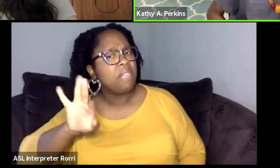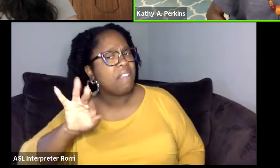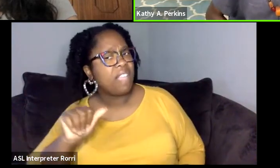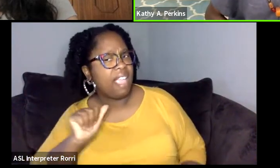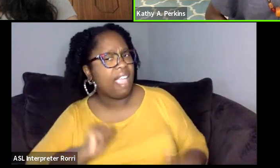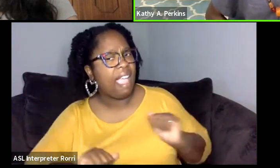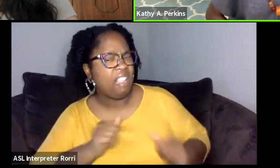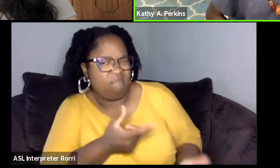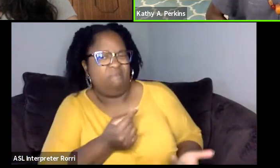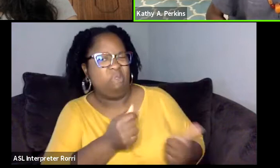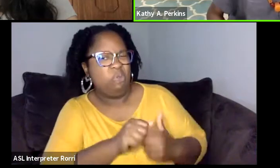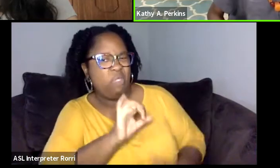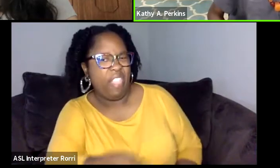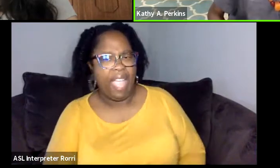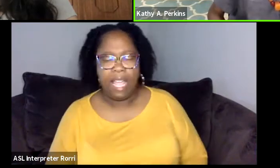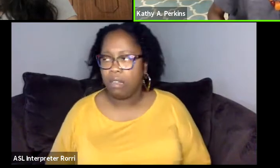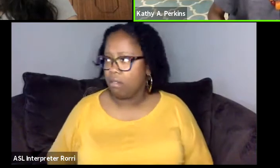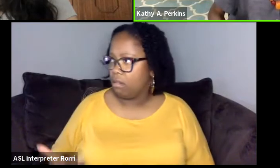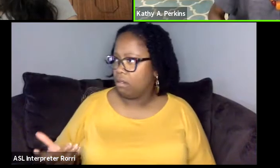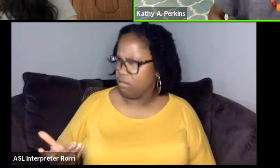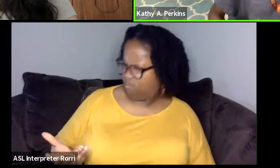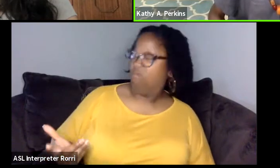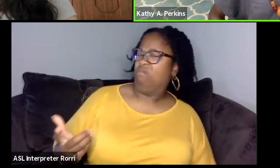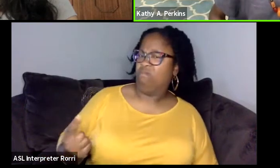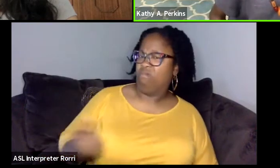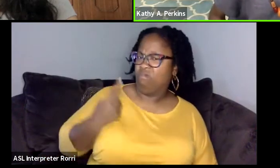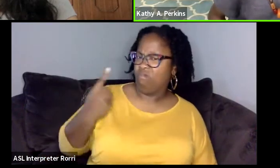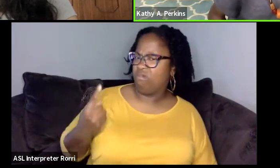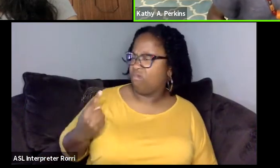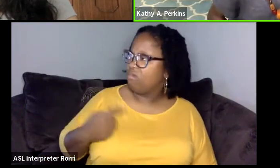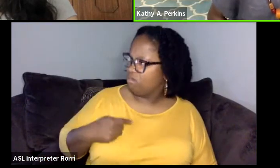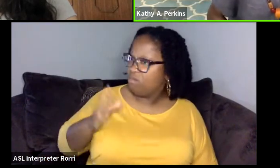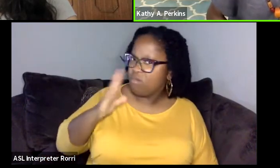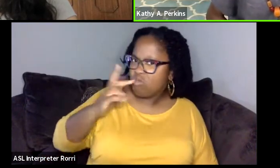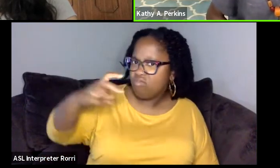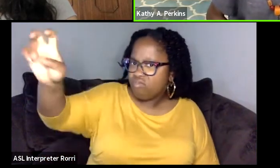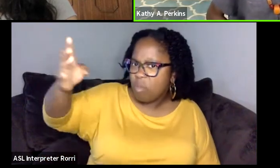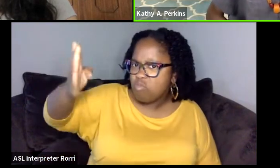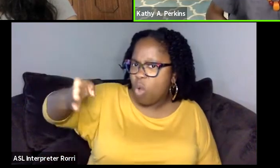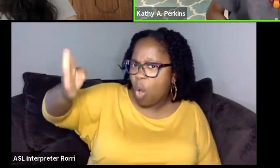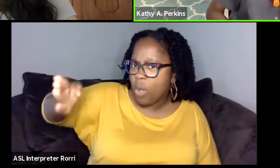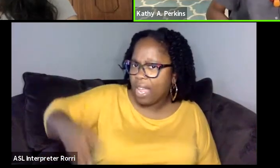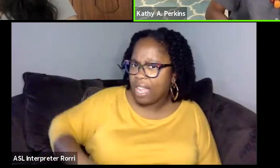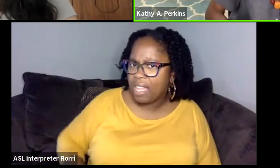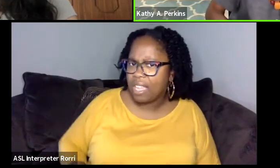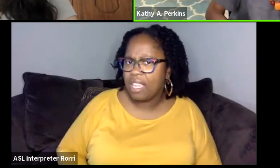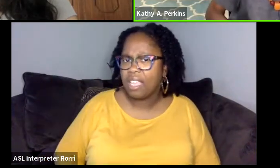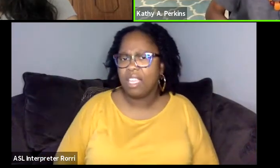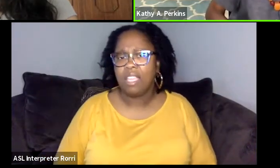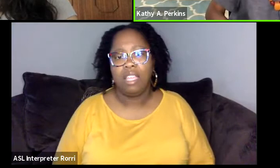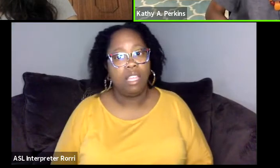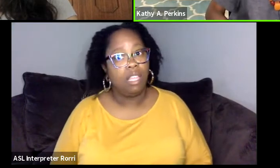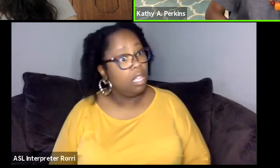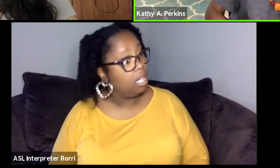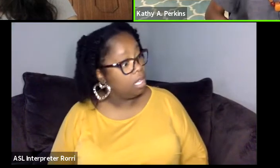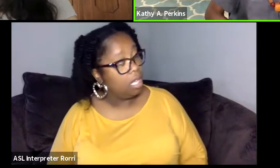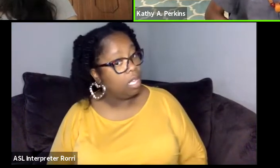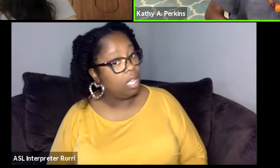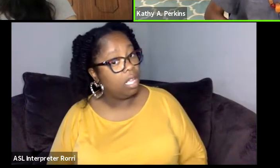And I said, what do you expect? I'm gonna go to Broadway. And so he says, there are no roles